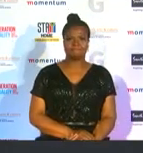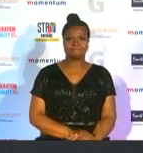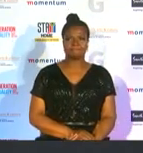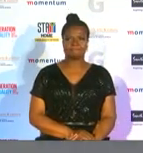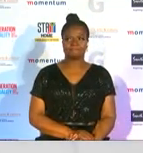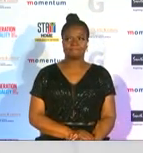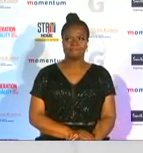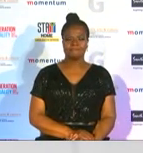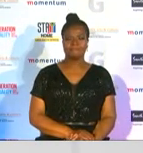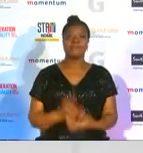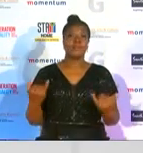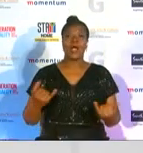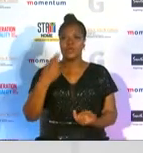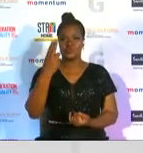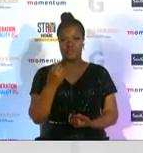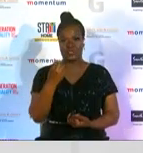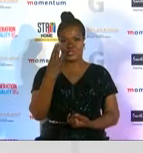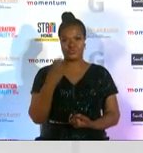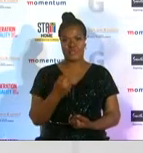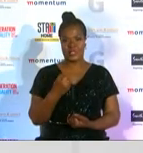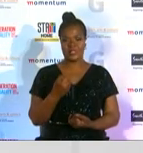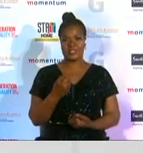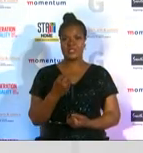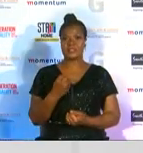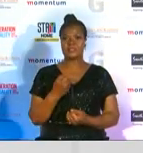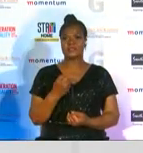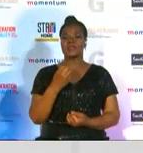and the 2020 style star of the year is none other